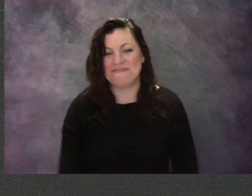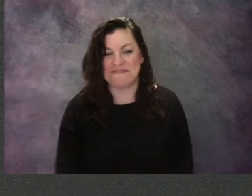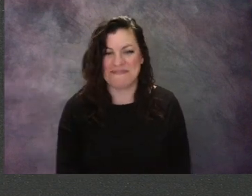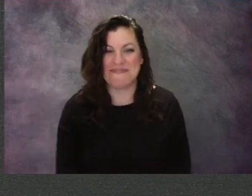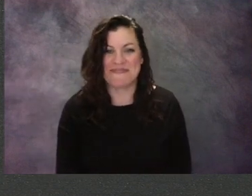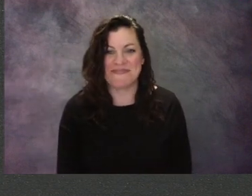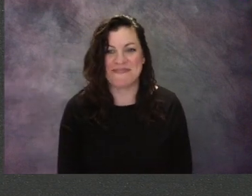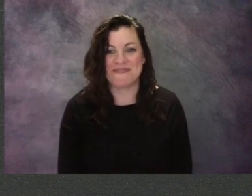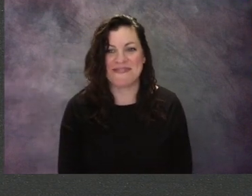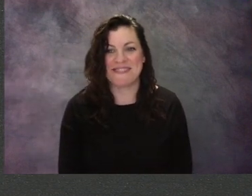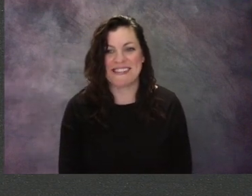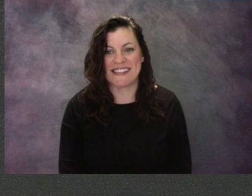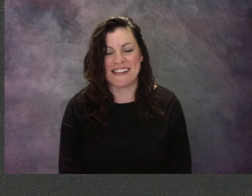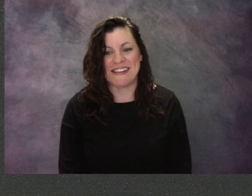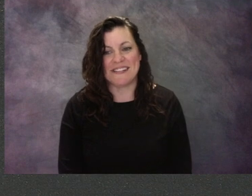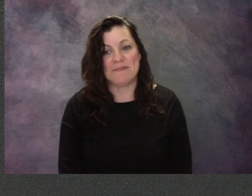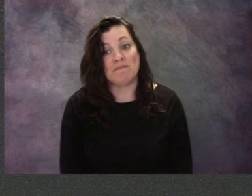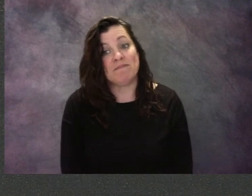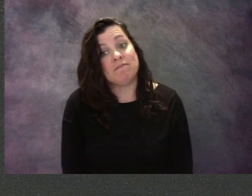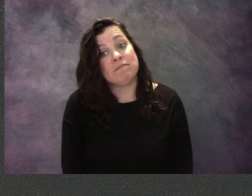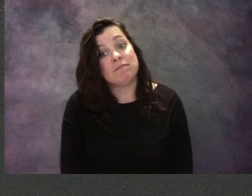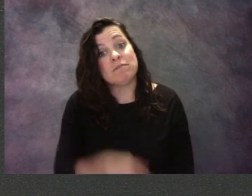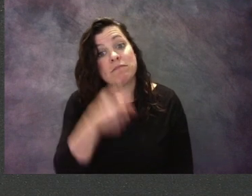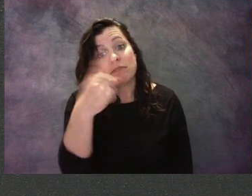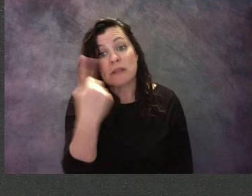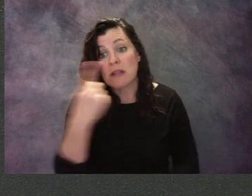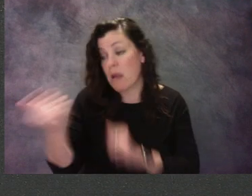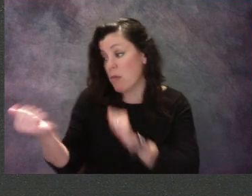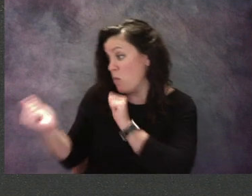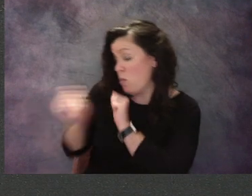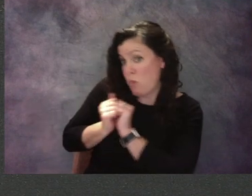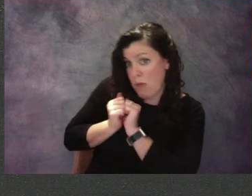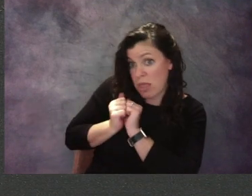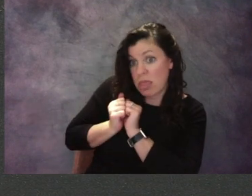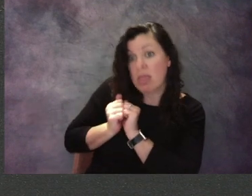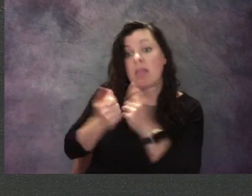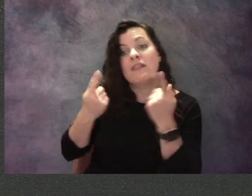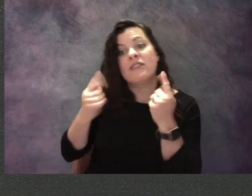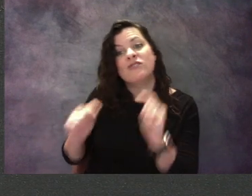If you have somebody working with you today, try to use some of those art manners.